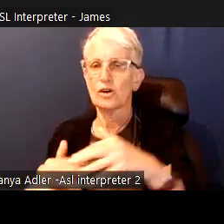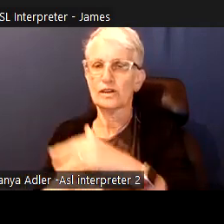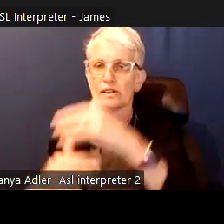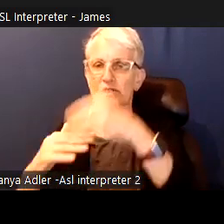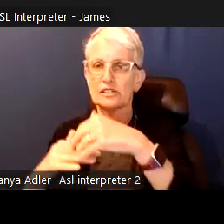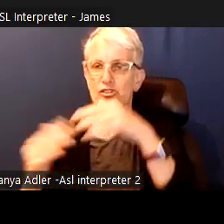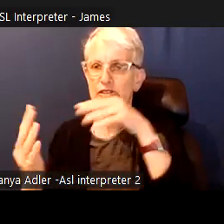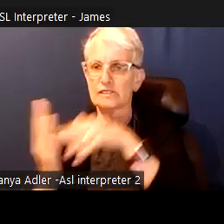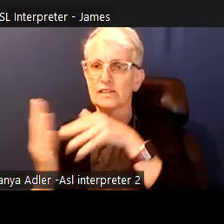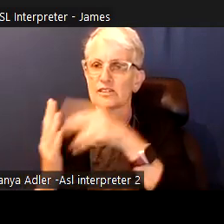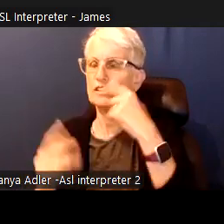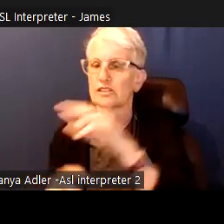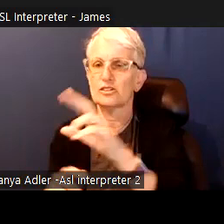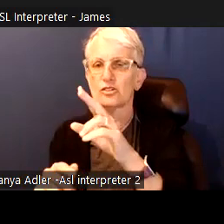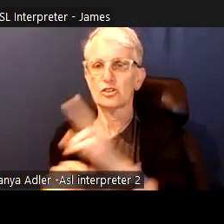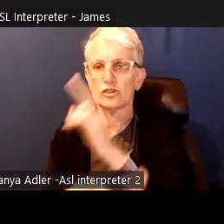How do they listen and engage?